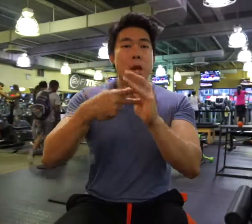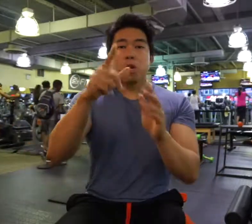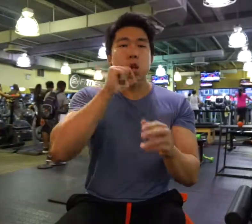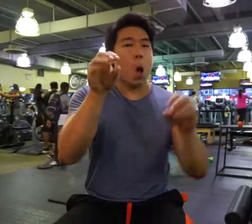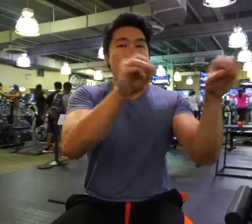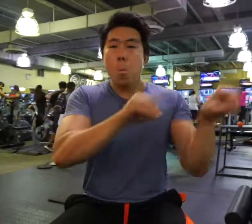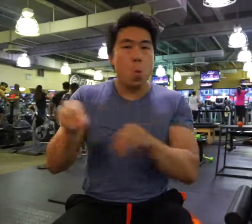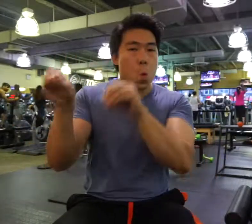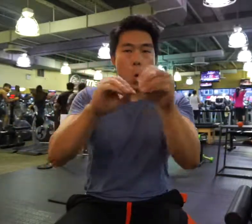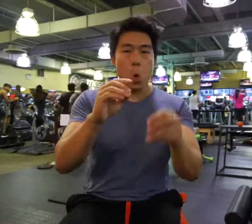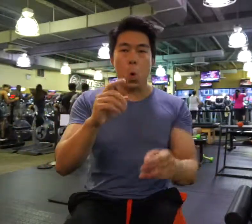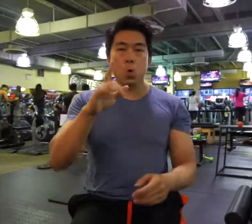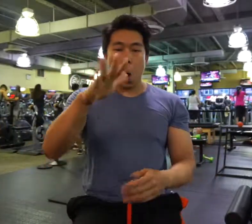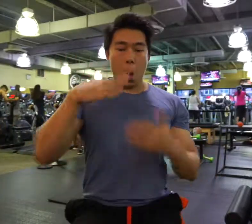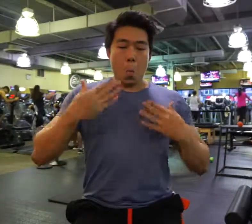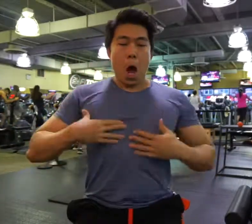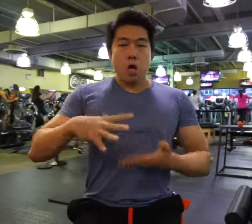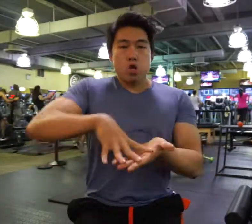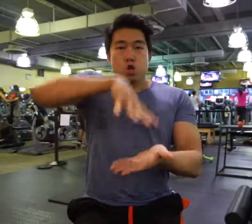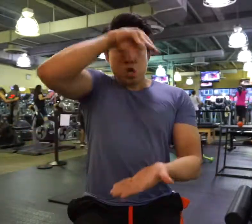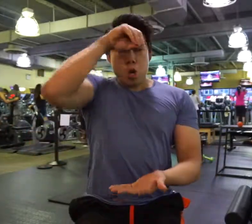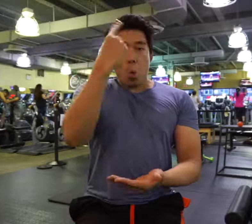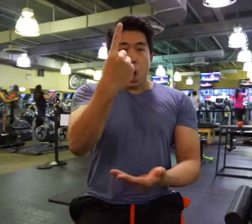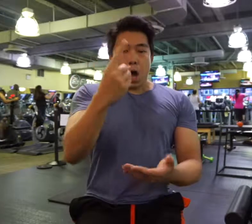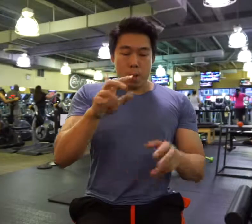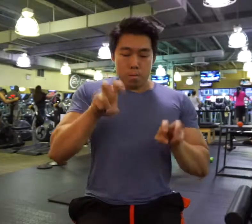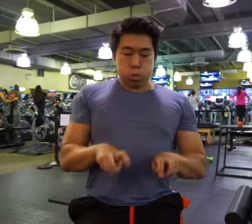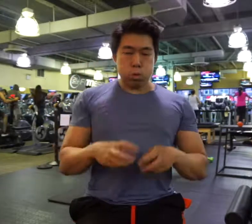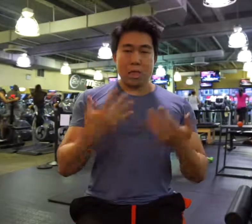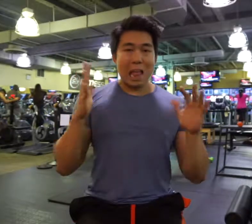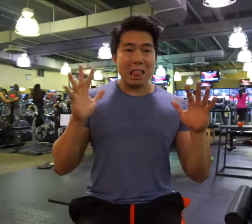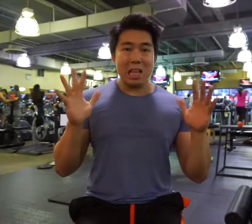If you're inactive, this is the only position your body knows.